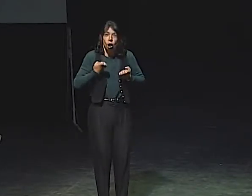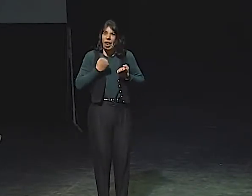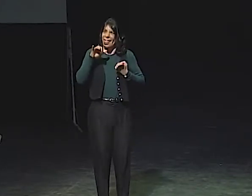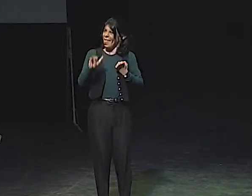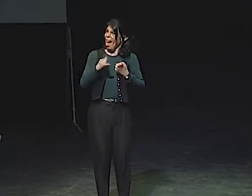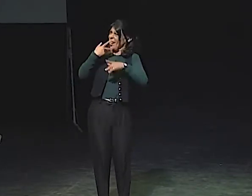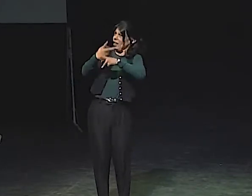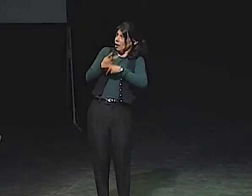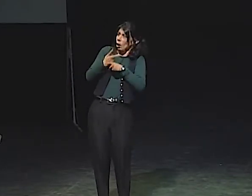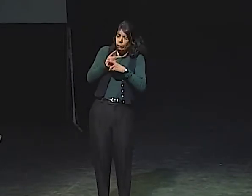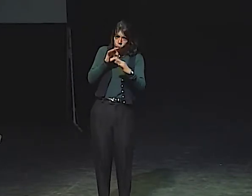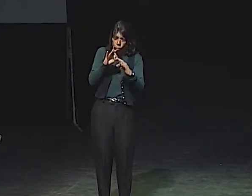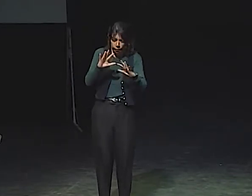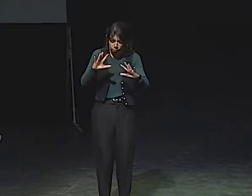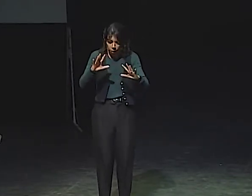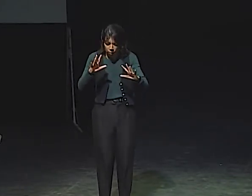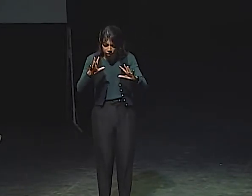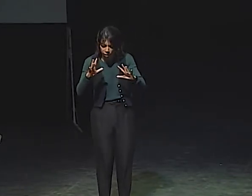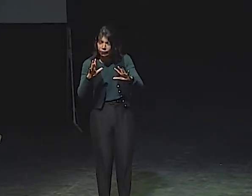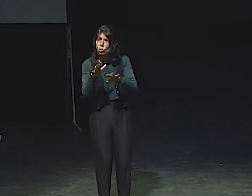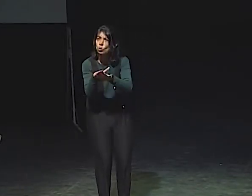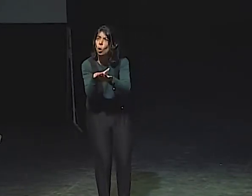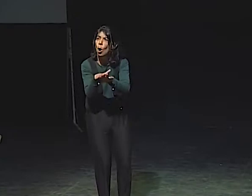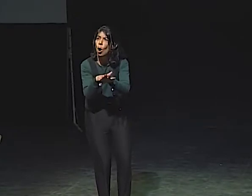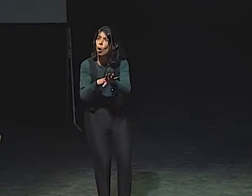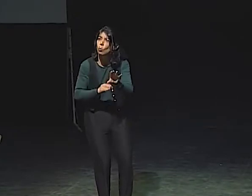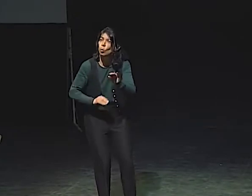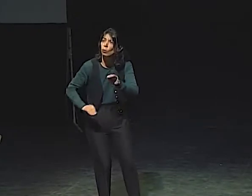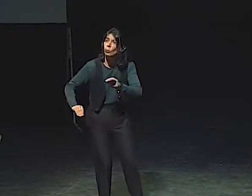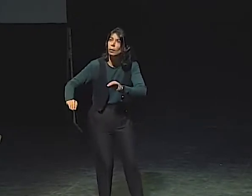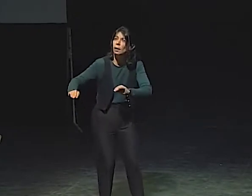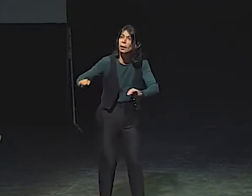THE SADNESS, THE EMOTION--